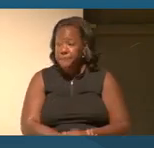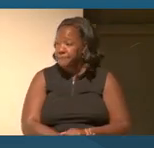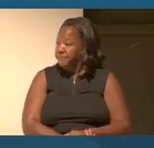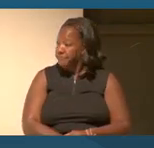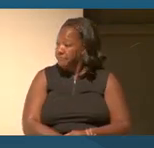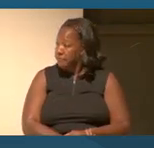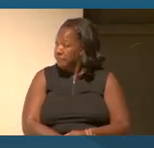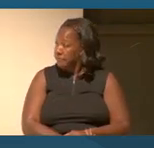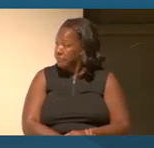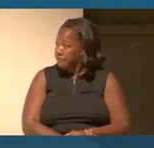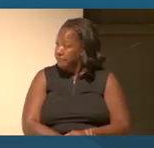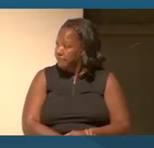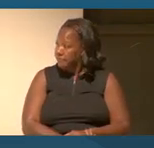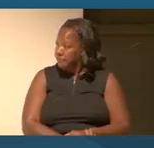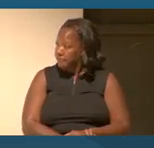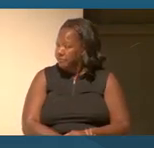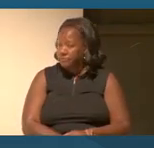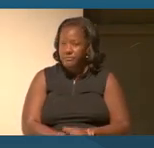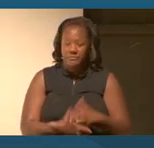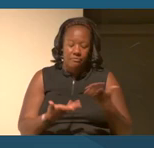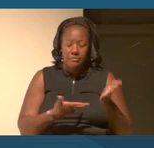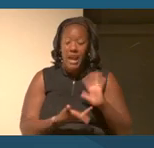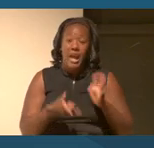You know, I'm historian's paper.